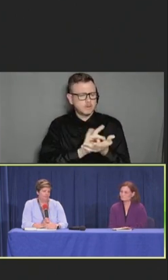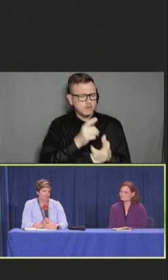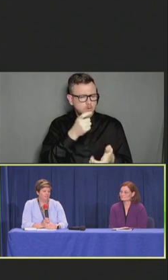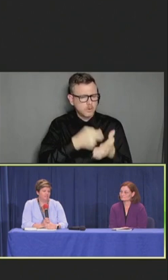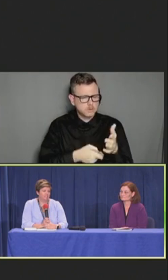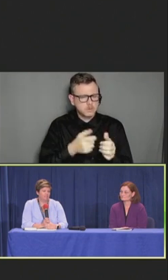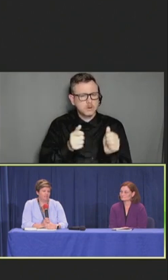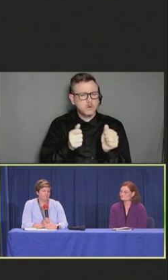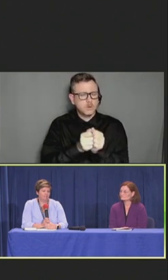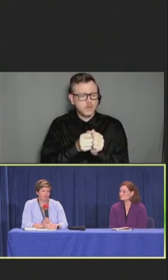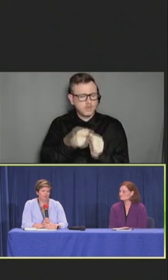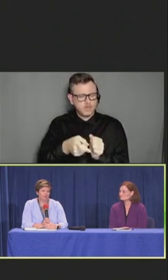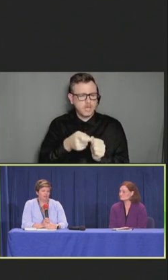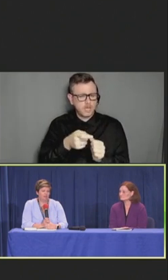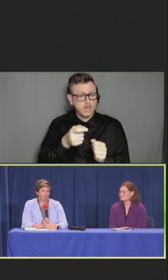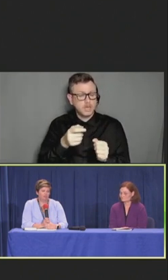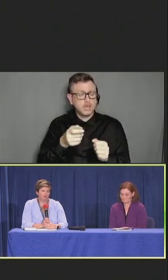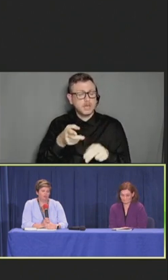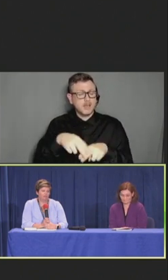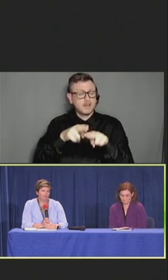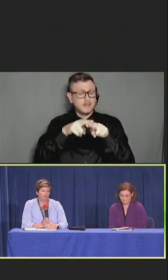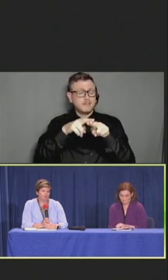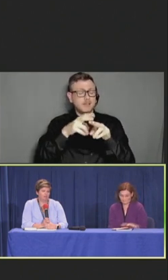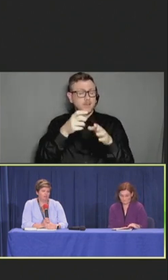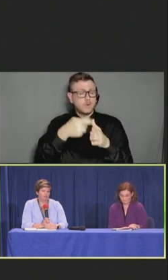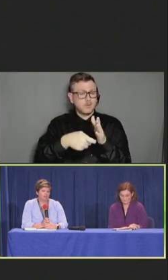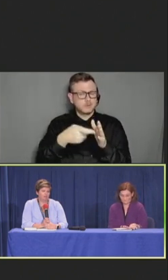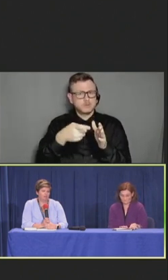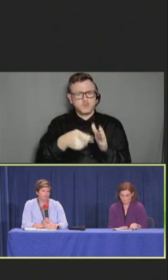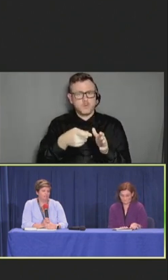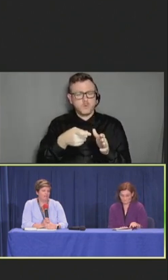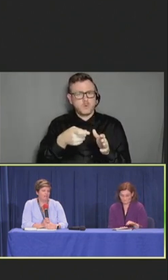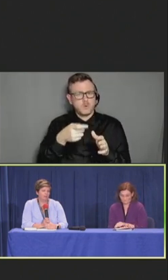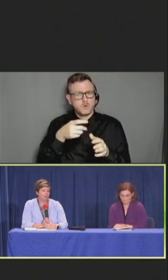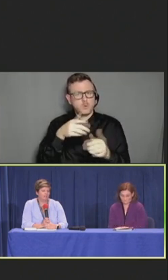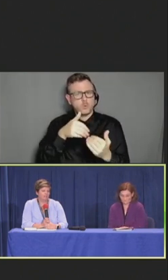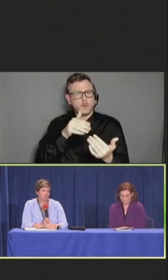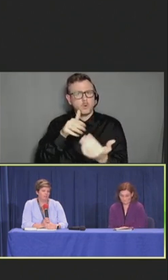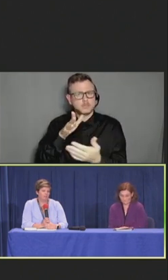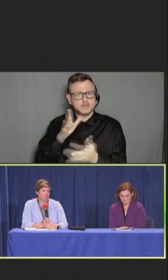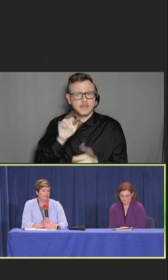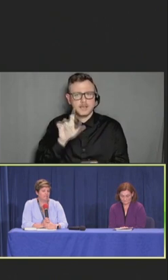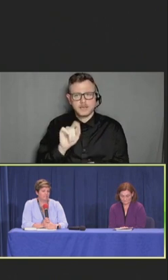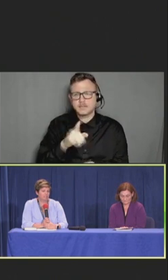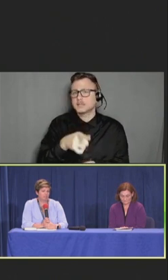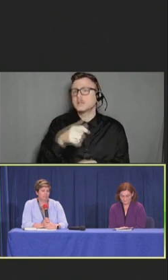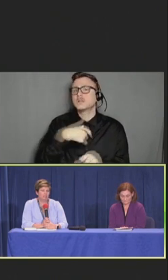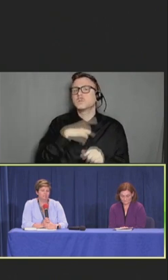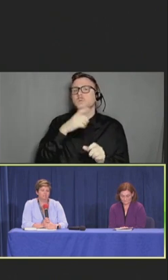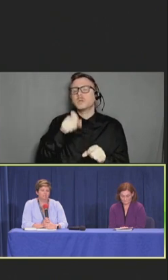Reduction Act about, you know, reimbursement and making sure it's adequate so that people could get access to drugs.